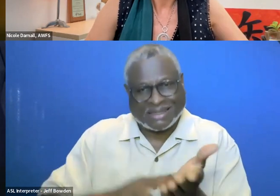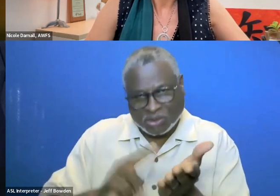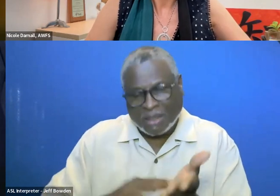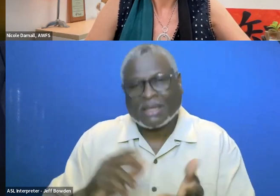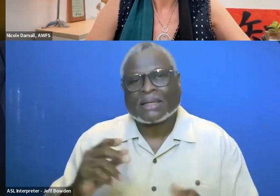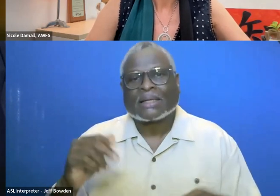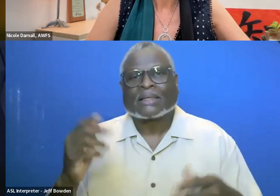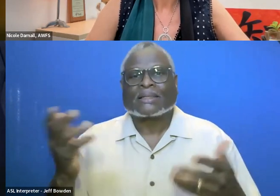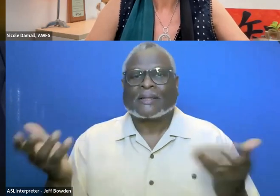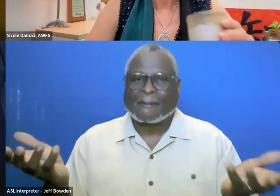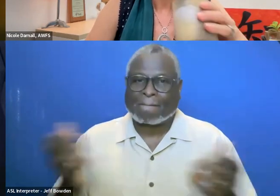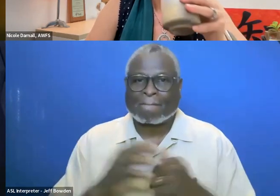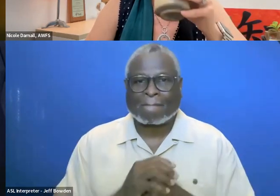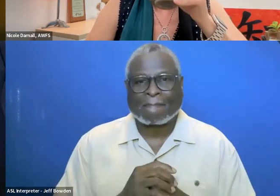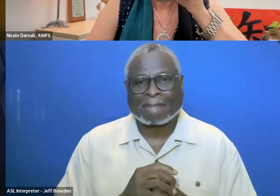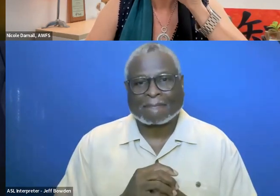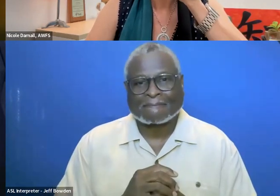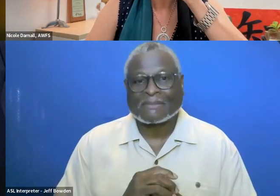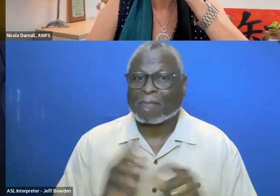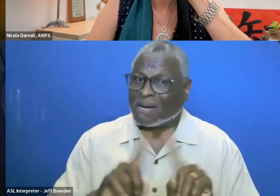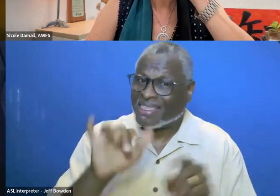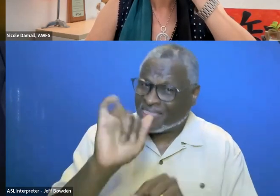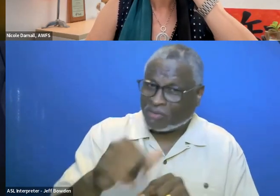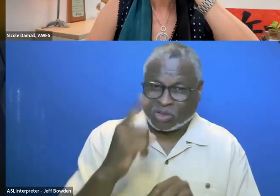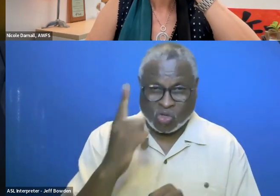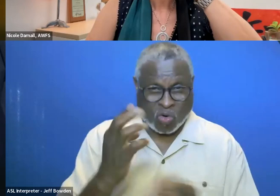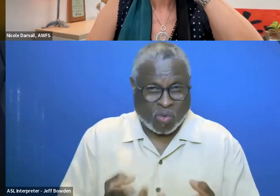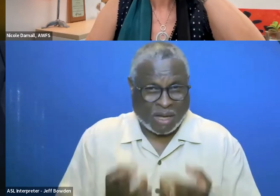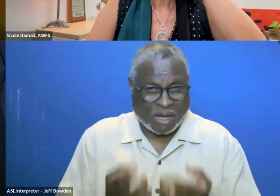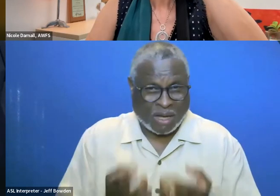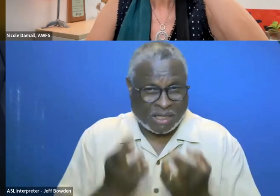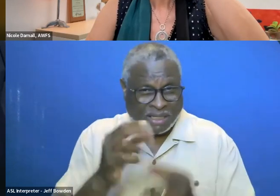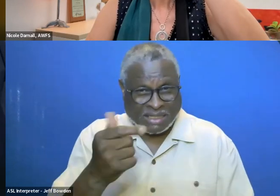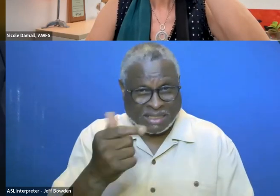but that was one of your recommendations to GSA to put